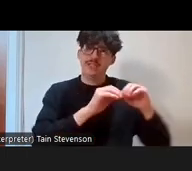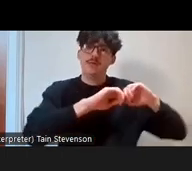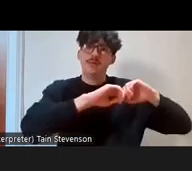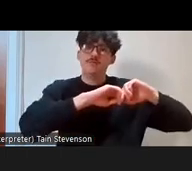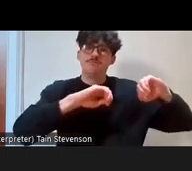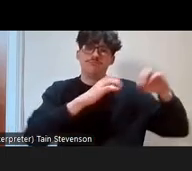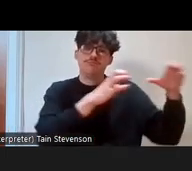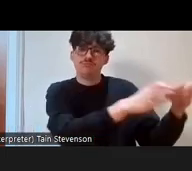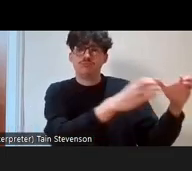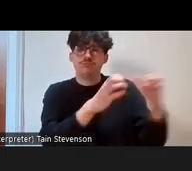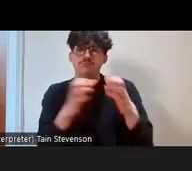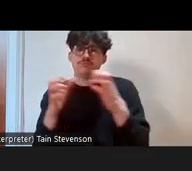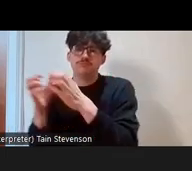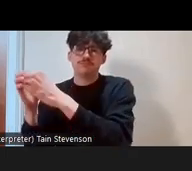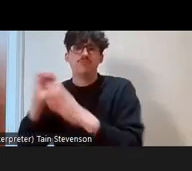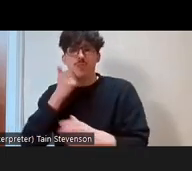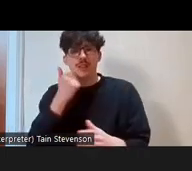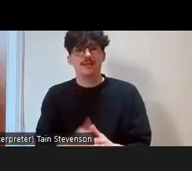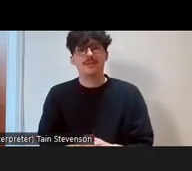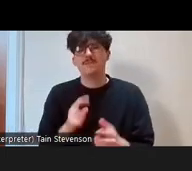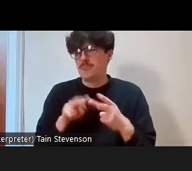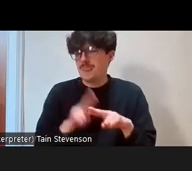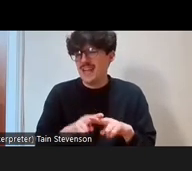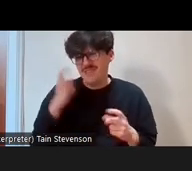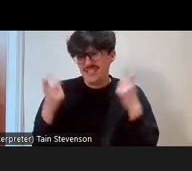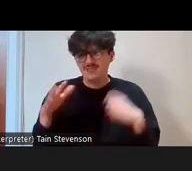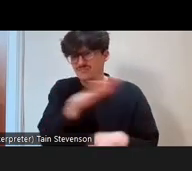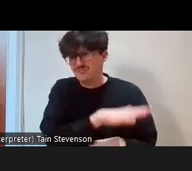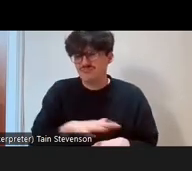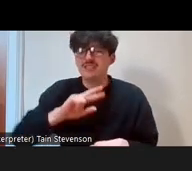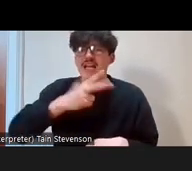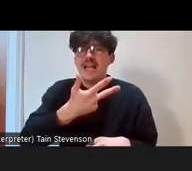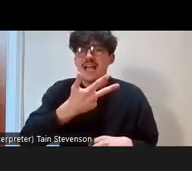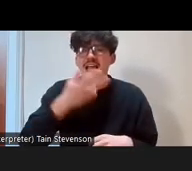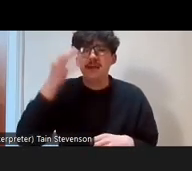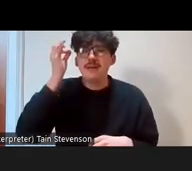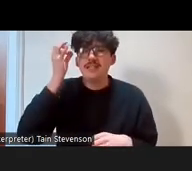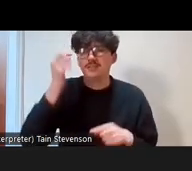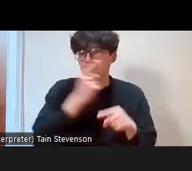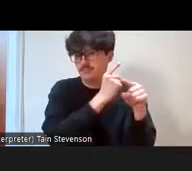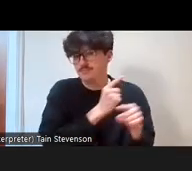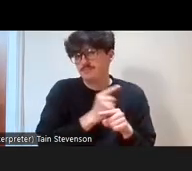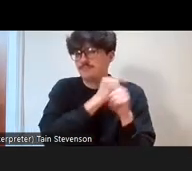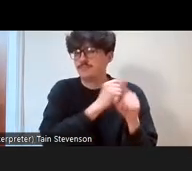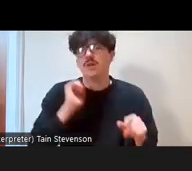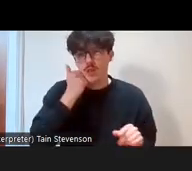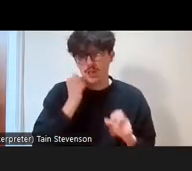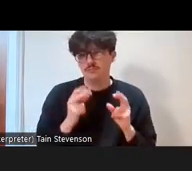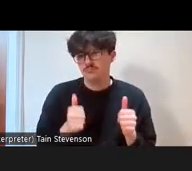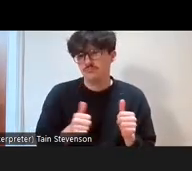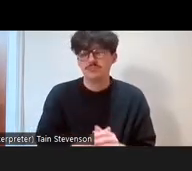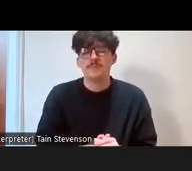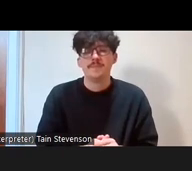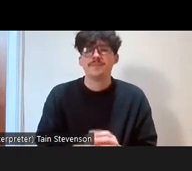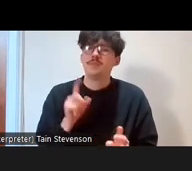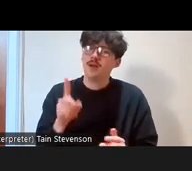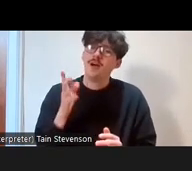if we do about eight minutes chat that would be great. Have a think about: obviously we've